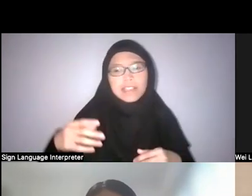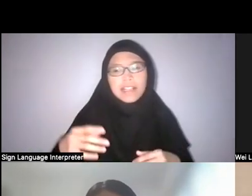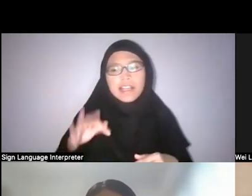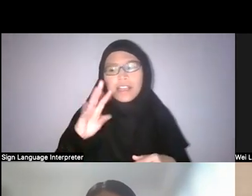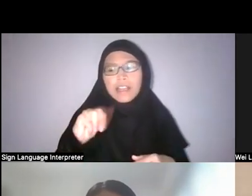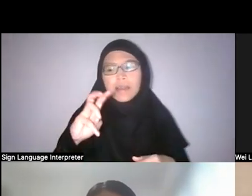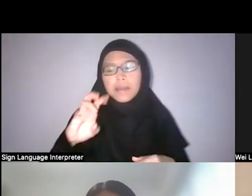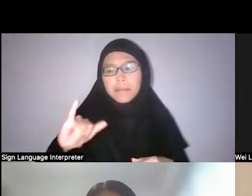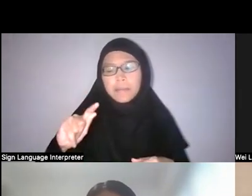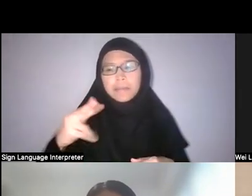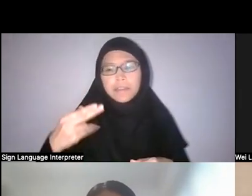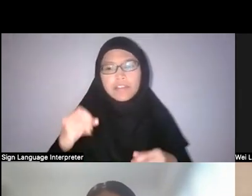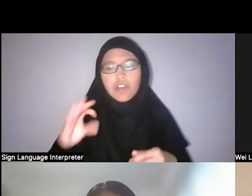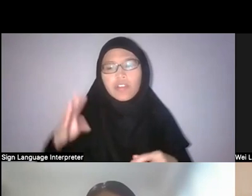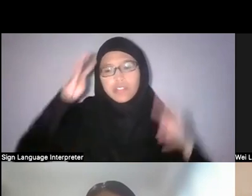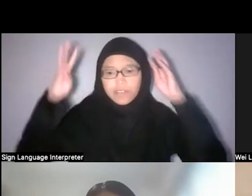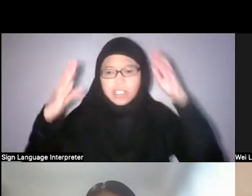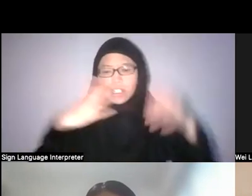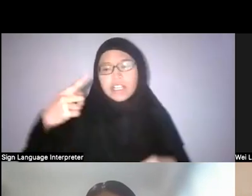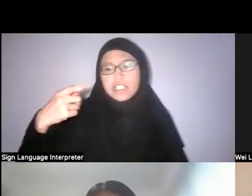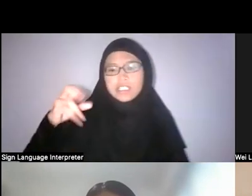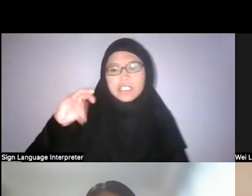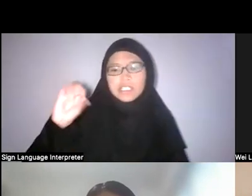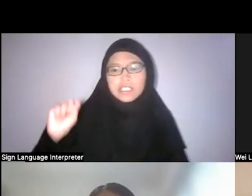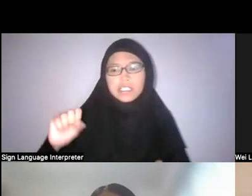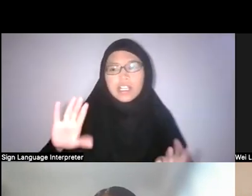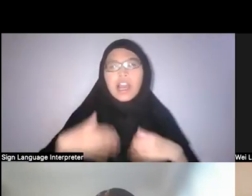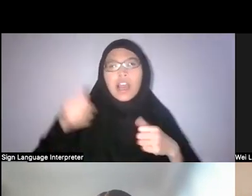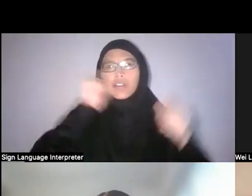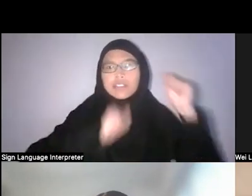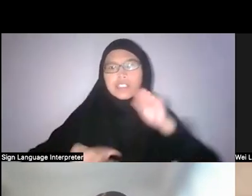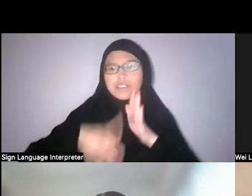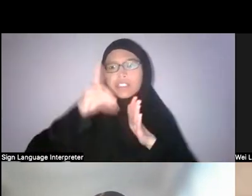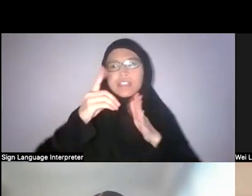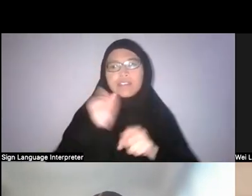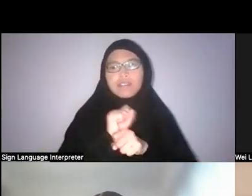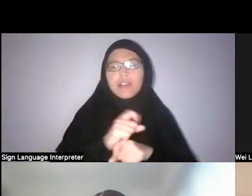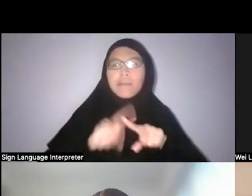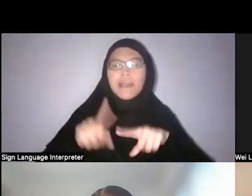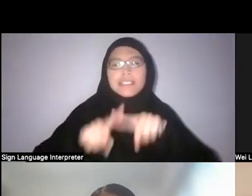But really how scientific discoveries worked was that they relied on the labour of a lot of unnamed people